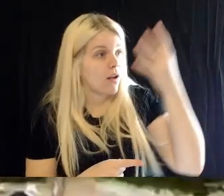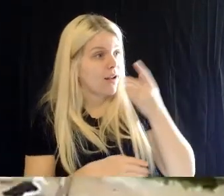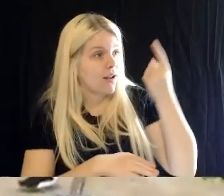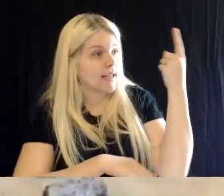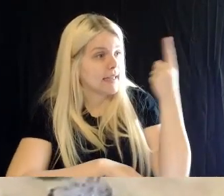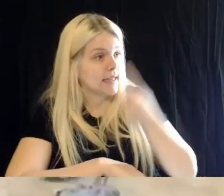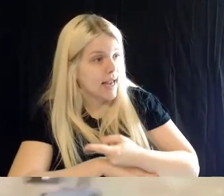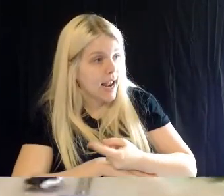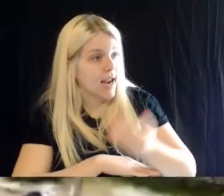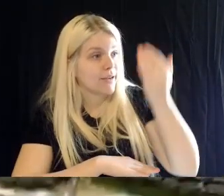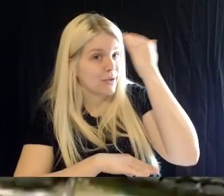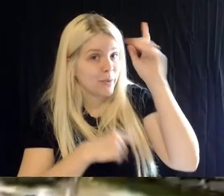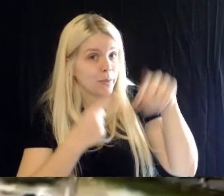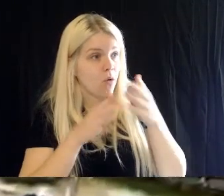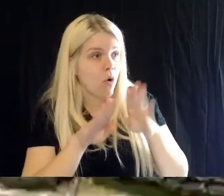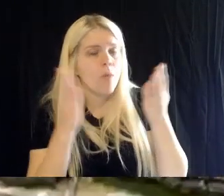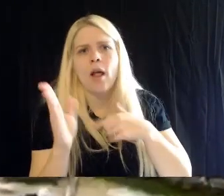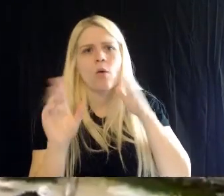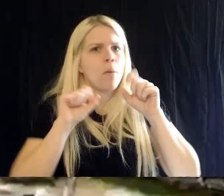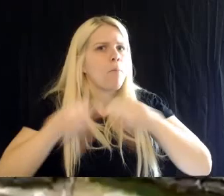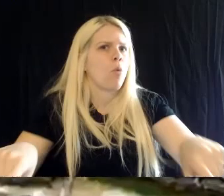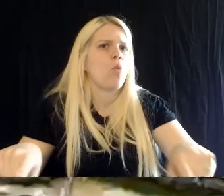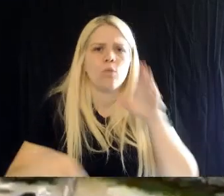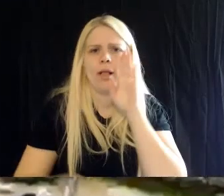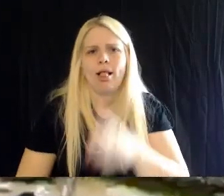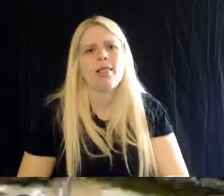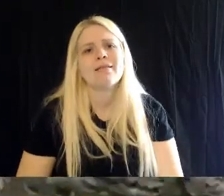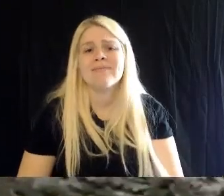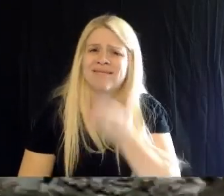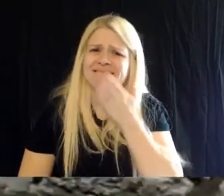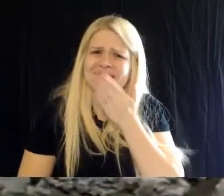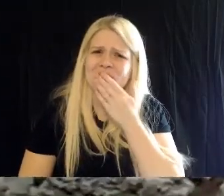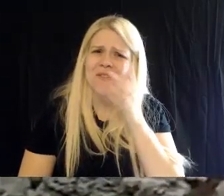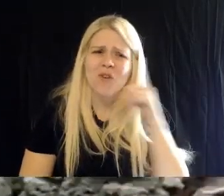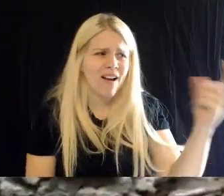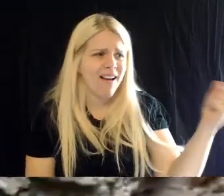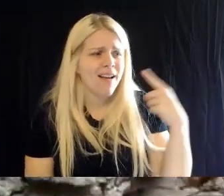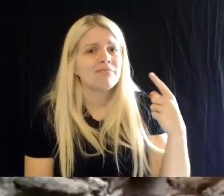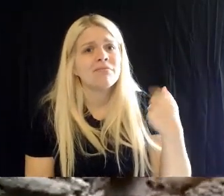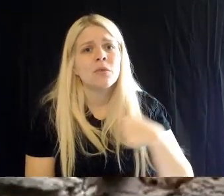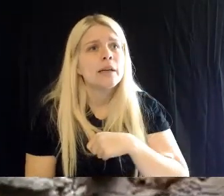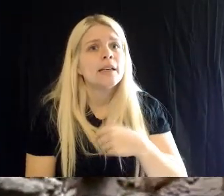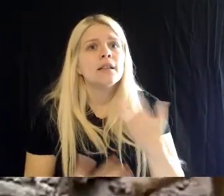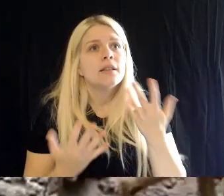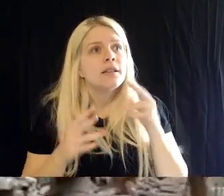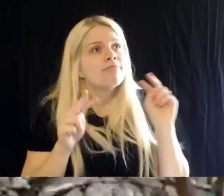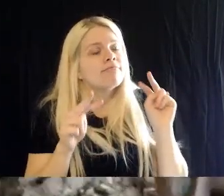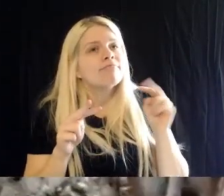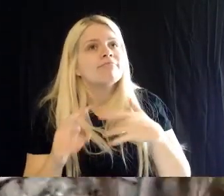and let you all know. Thanks for asking. We're as anxious to see all of you, as